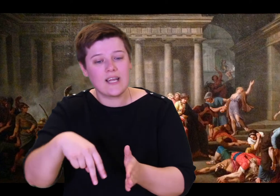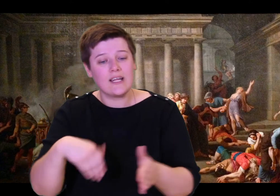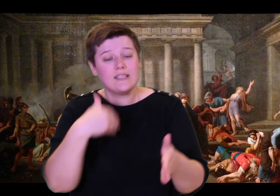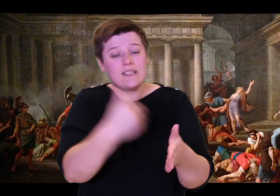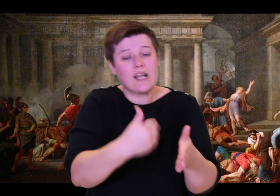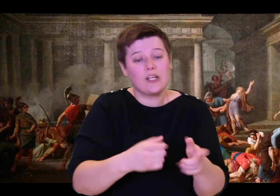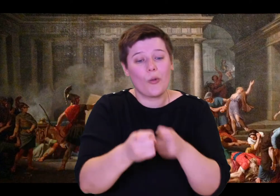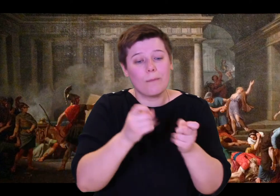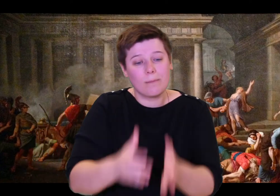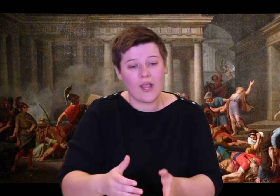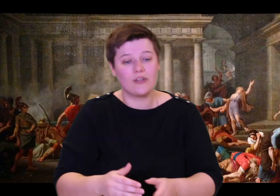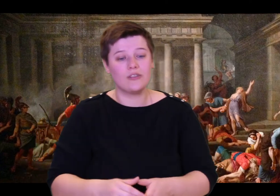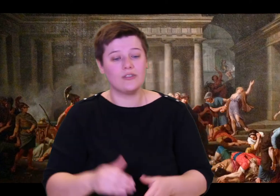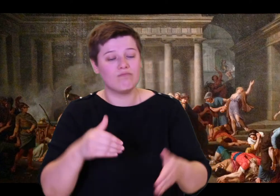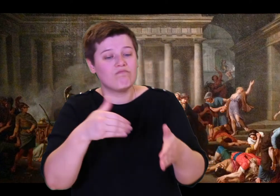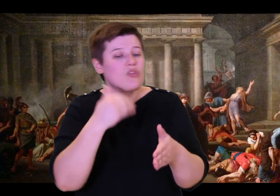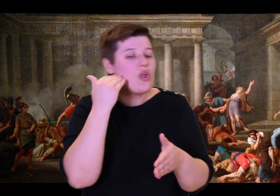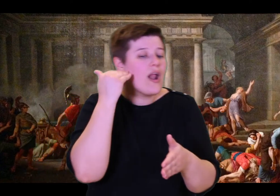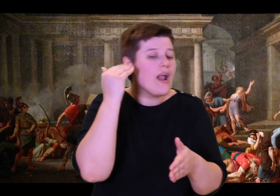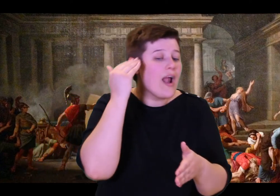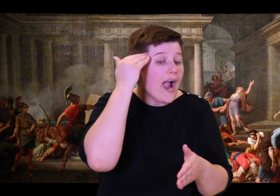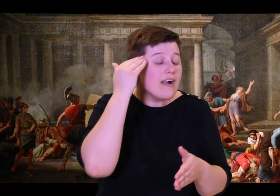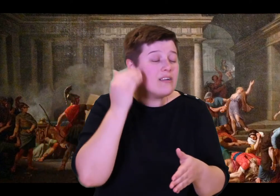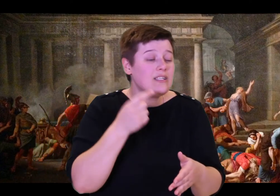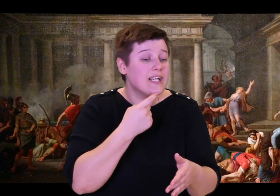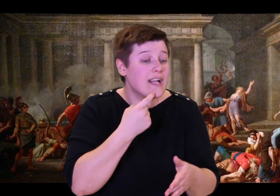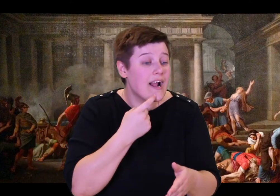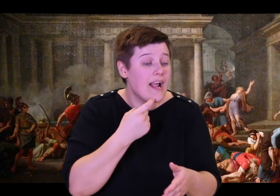her beloved husband was home.